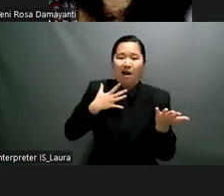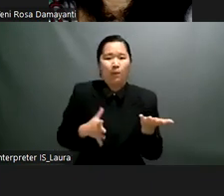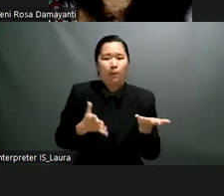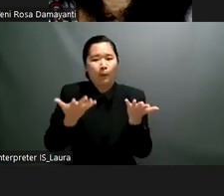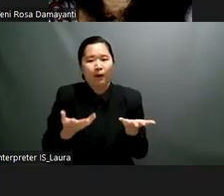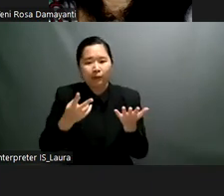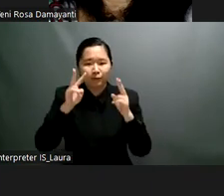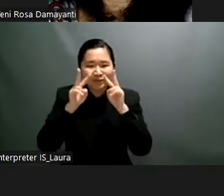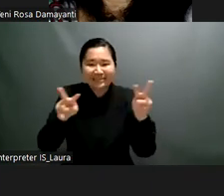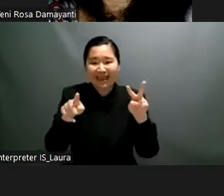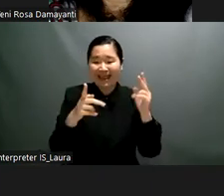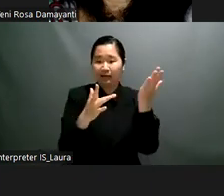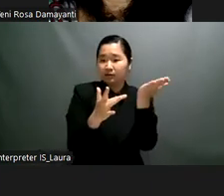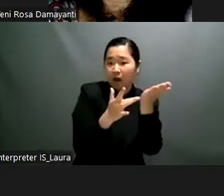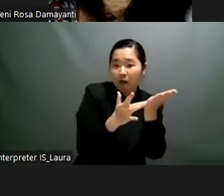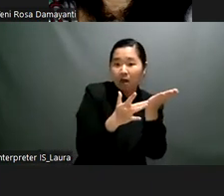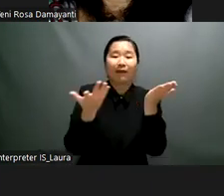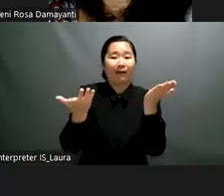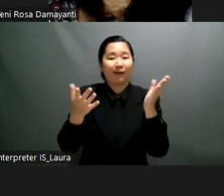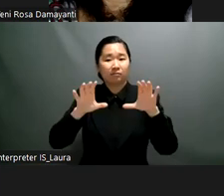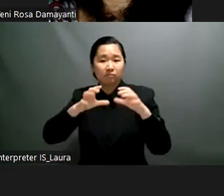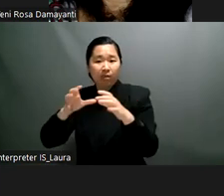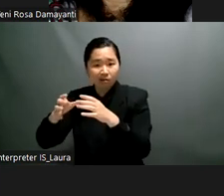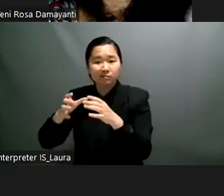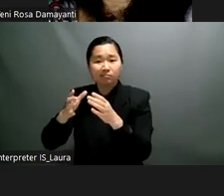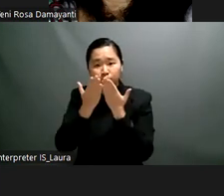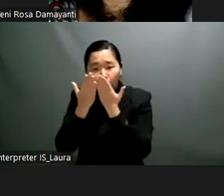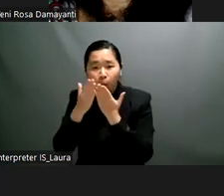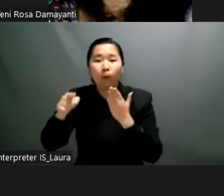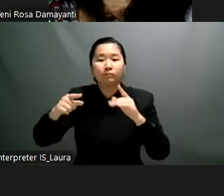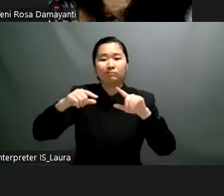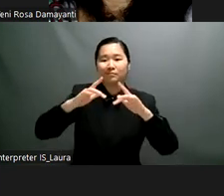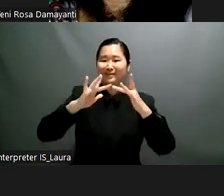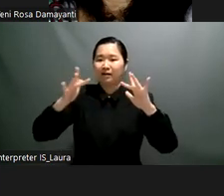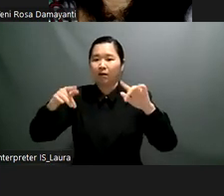ask each of our four speakers i'd like to thank you all for your leadership and your generosity